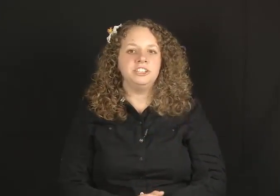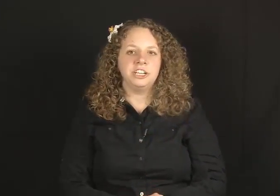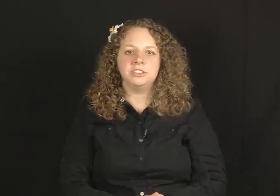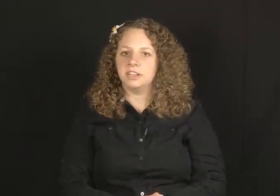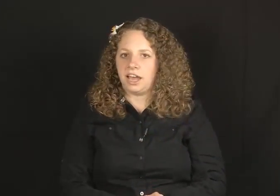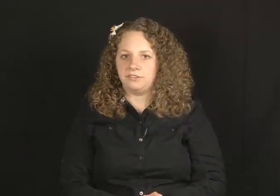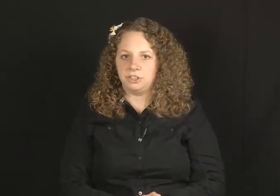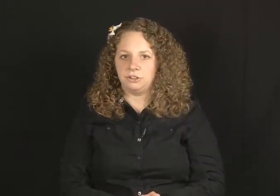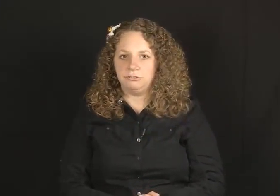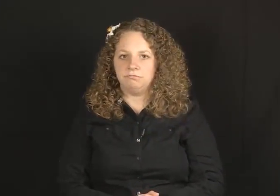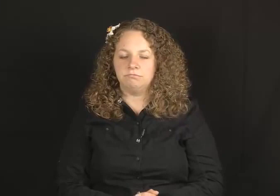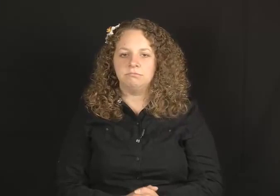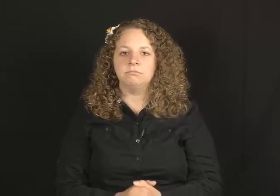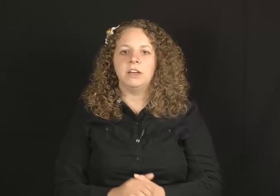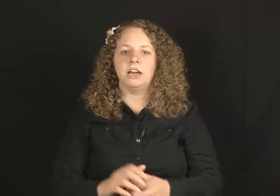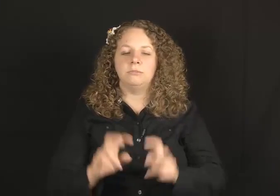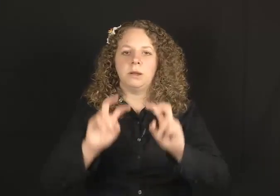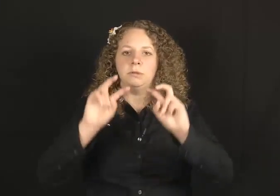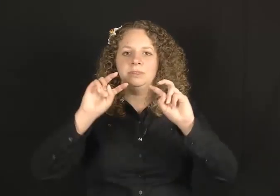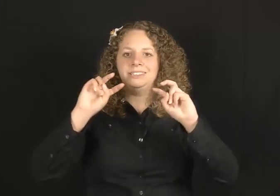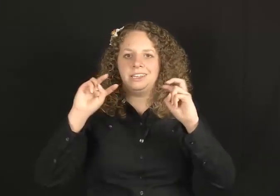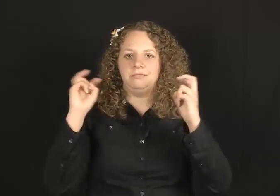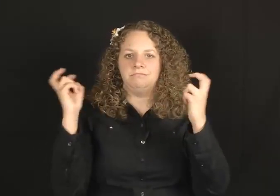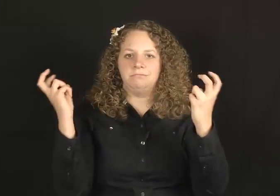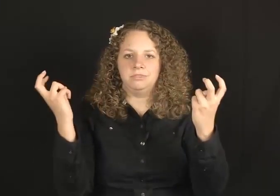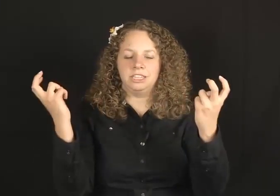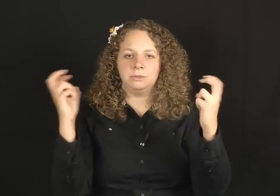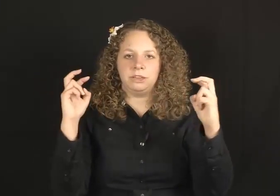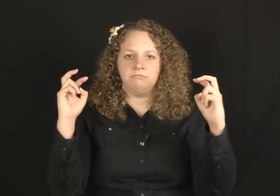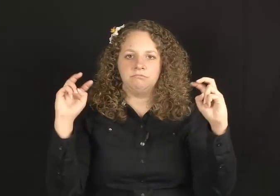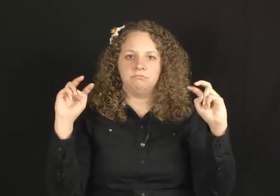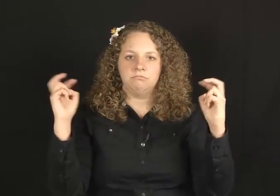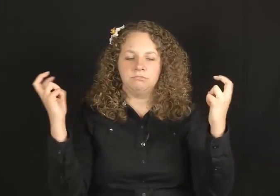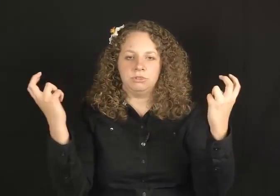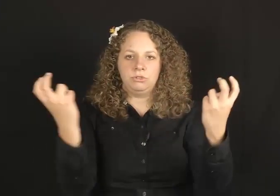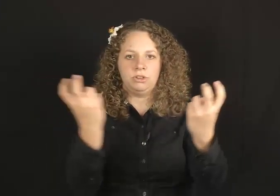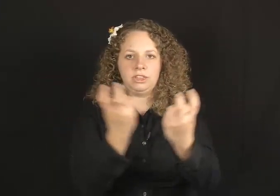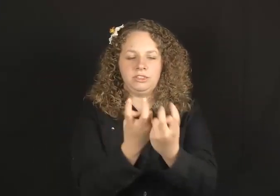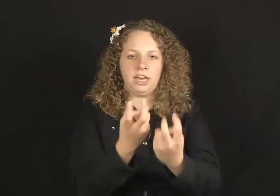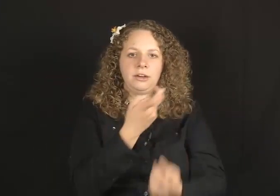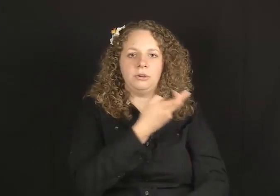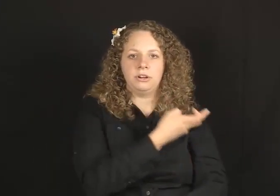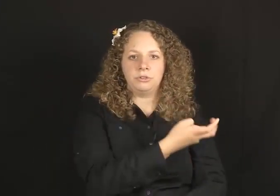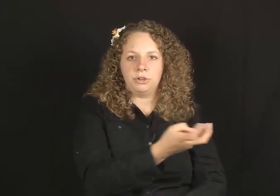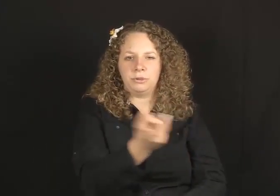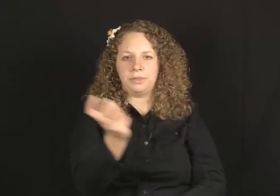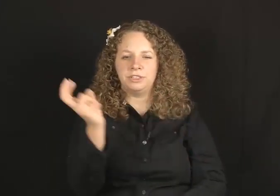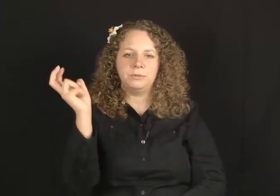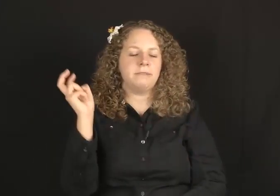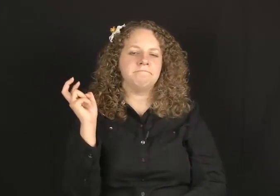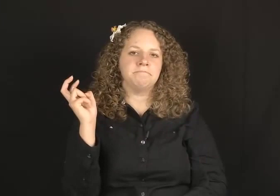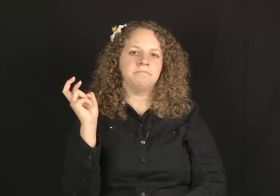Many chairs in a half circle, I would probably sign this way or going around this way.